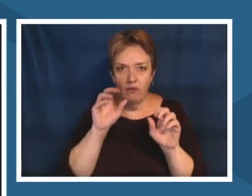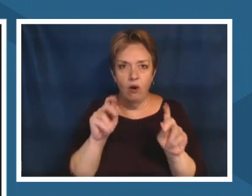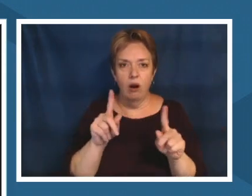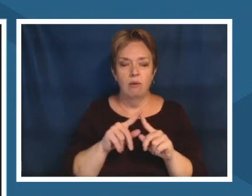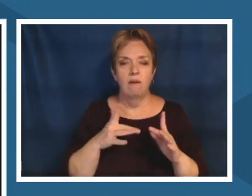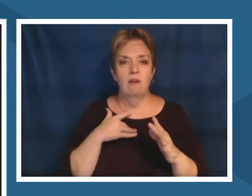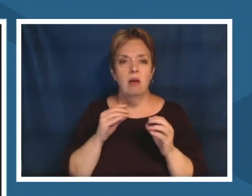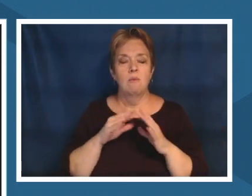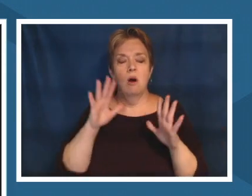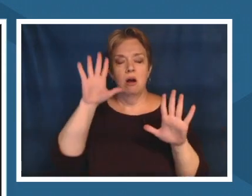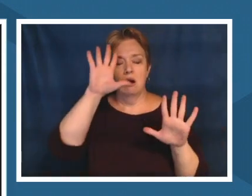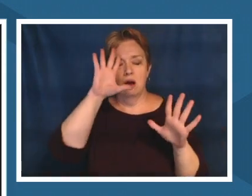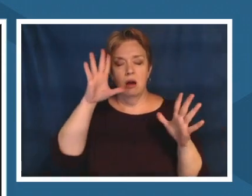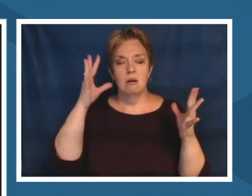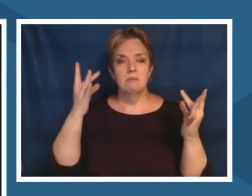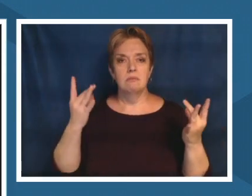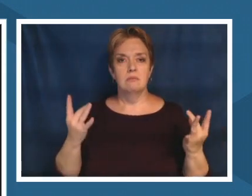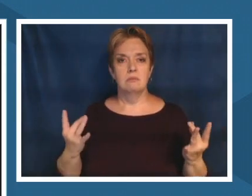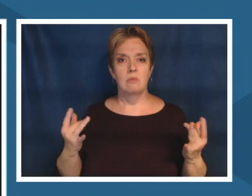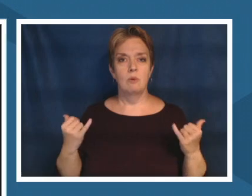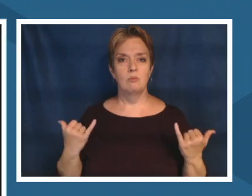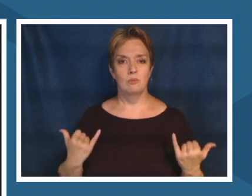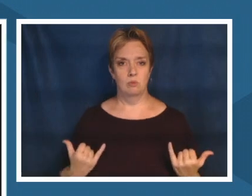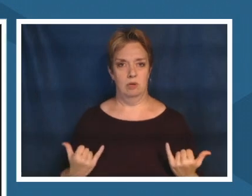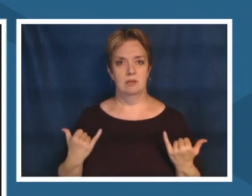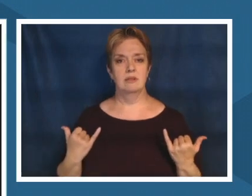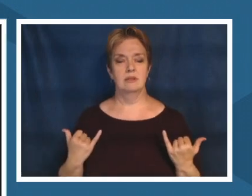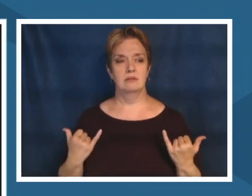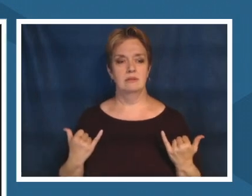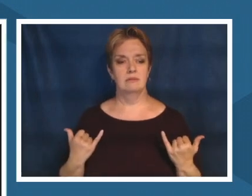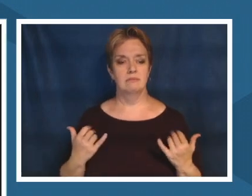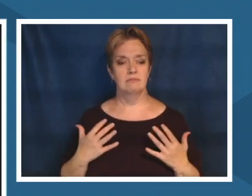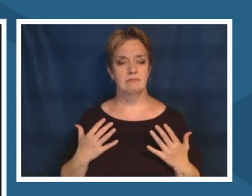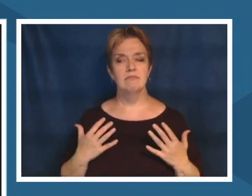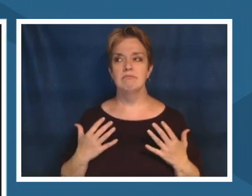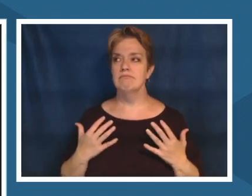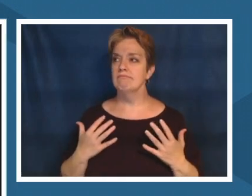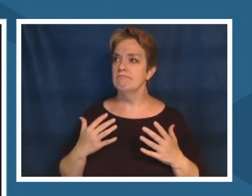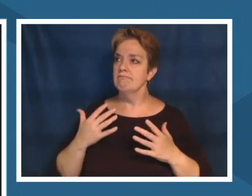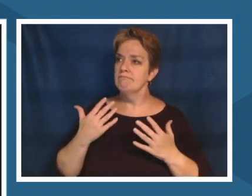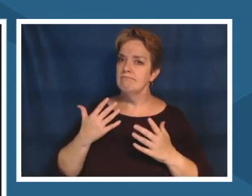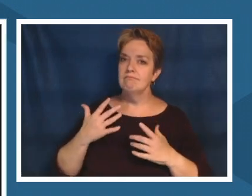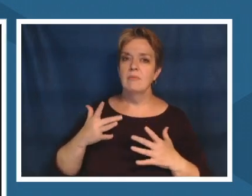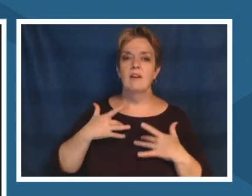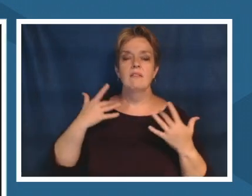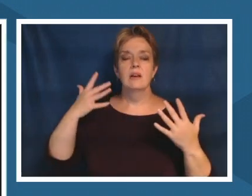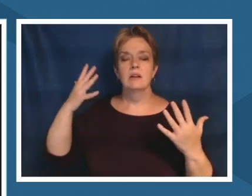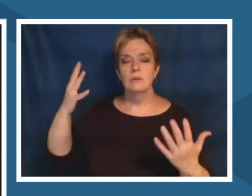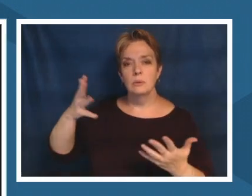with space and time and anything around us like just feel a breeze